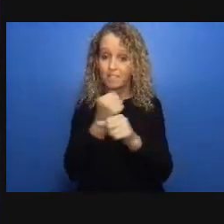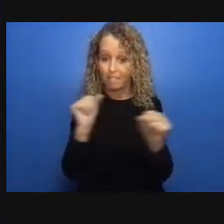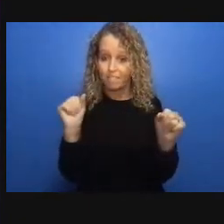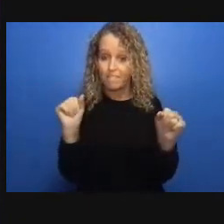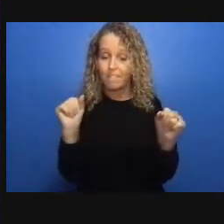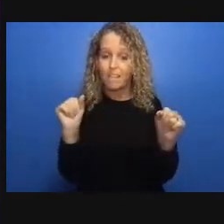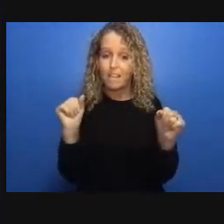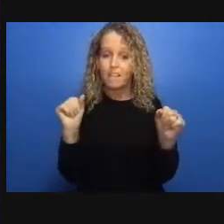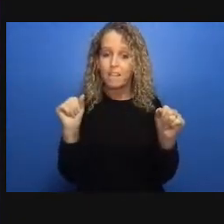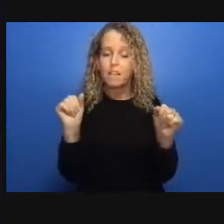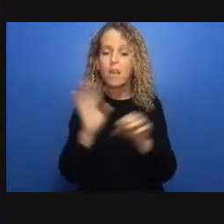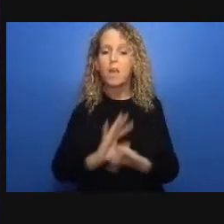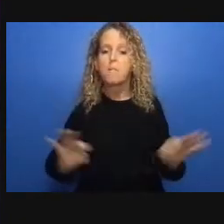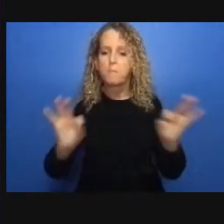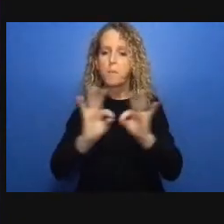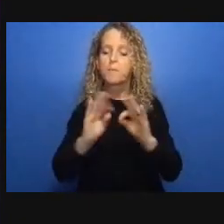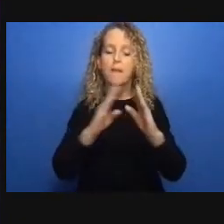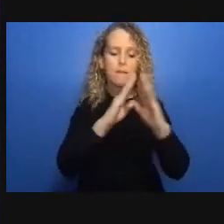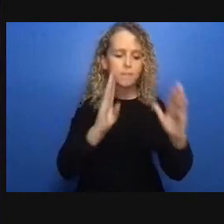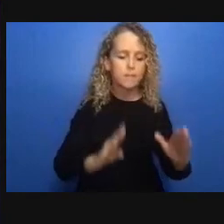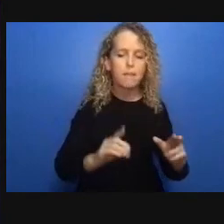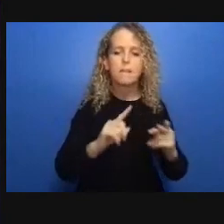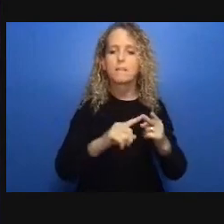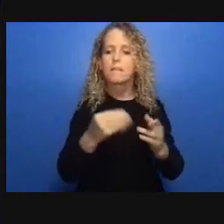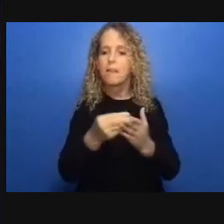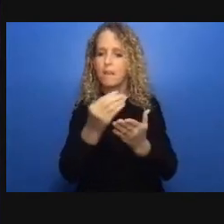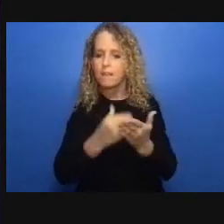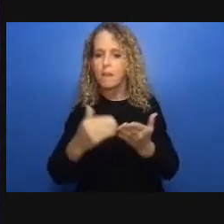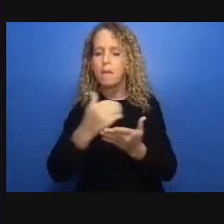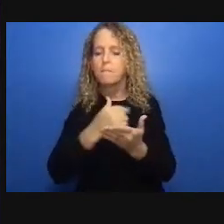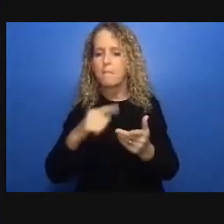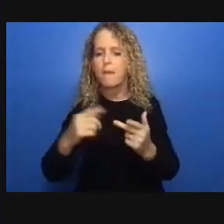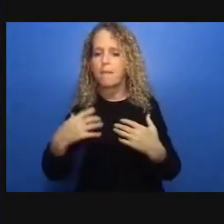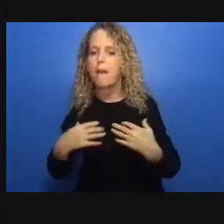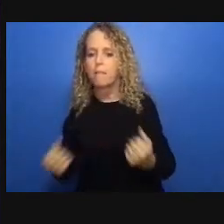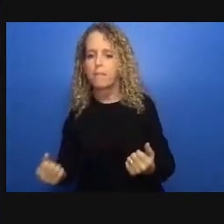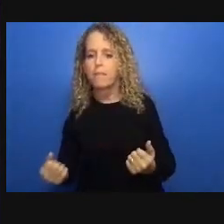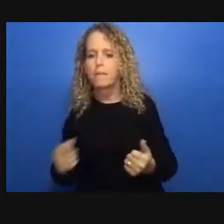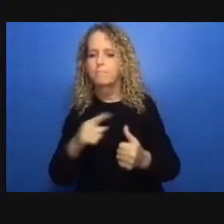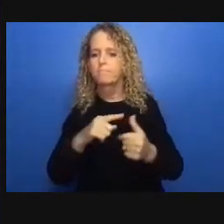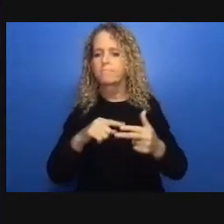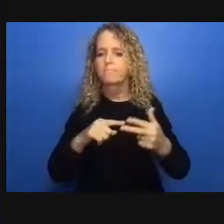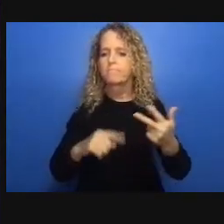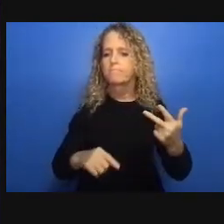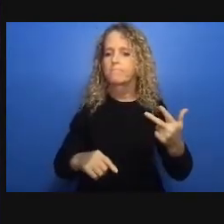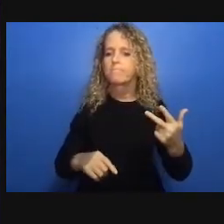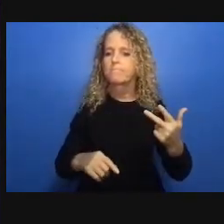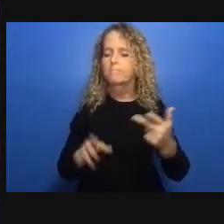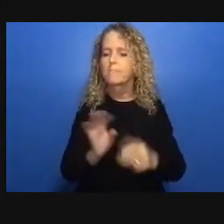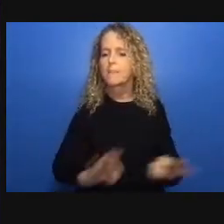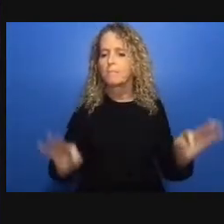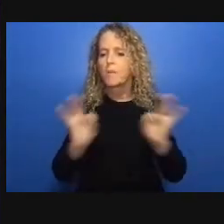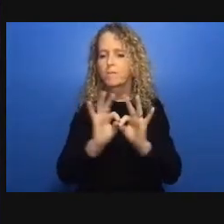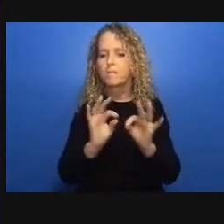rates are unchanged from nearly 30 years ago we aren't prioritizing the lives of our kids